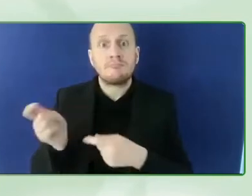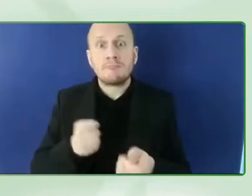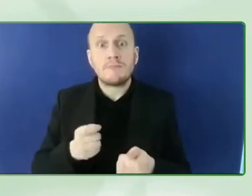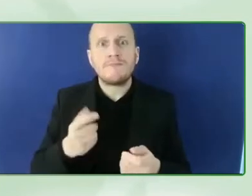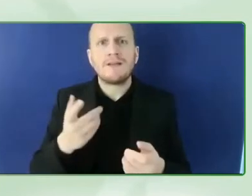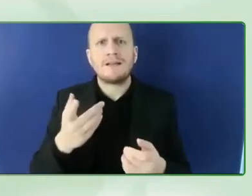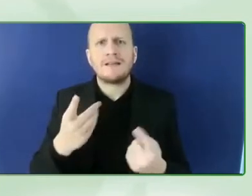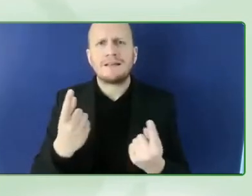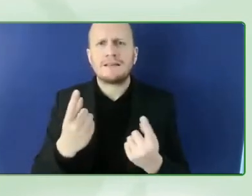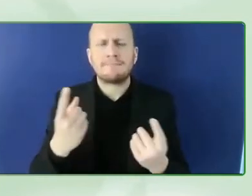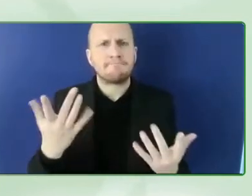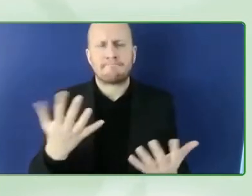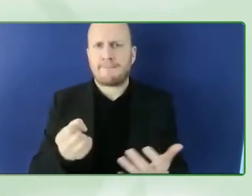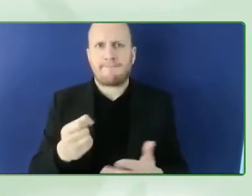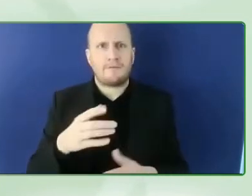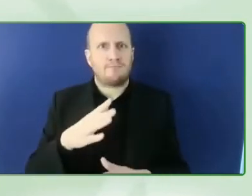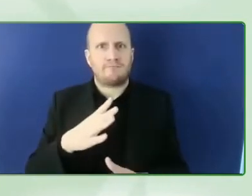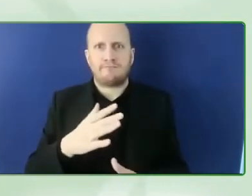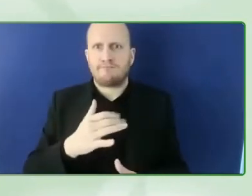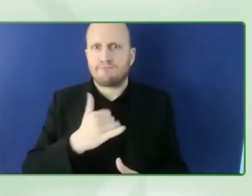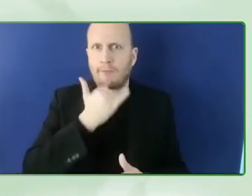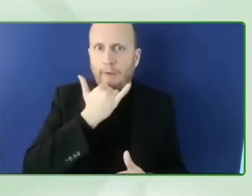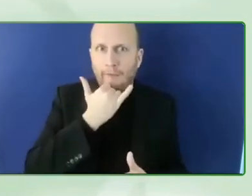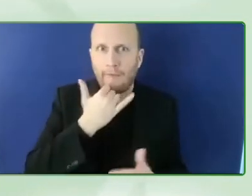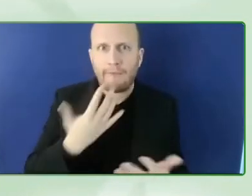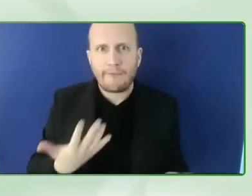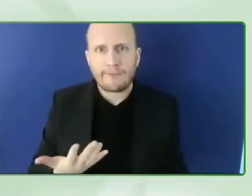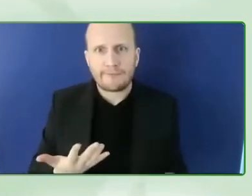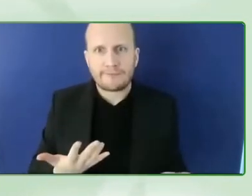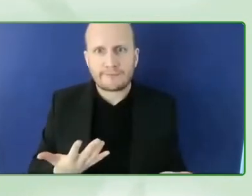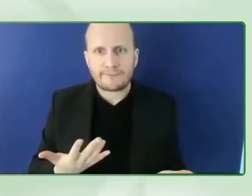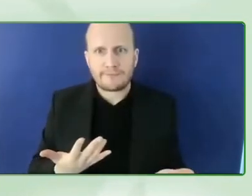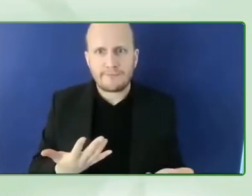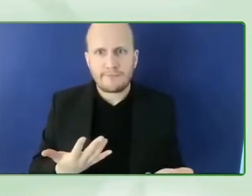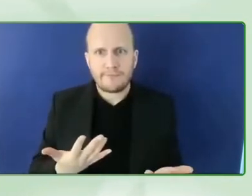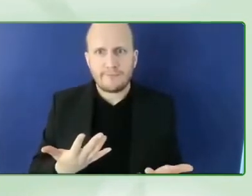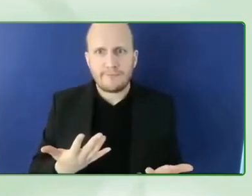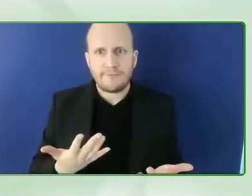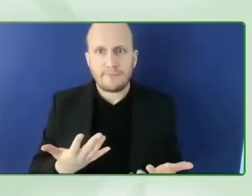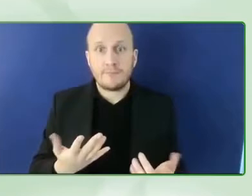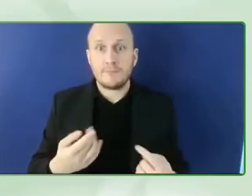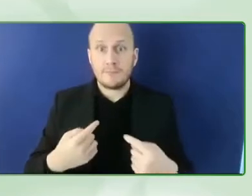everything we do in accessibility is we fixing it retroactively